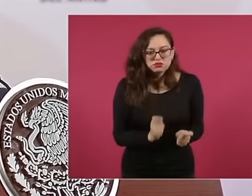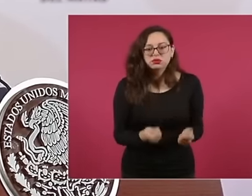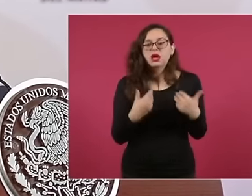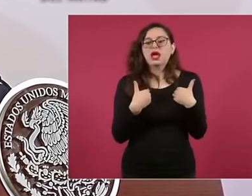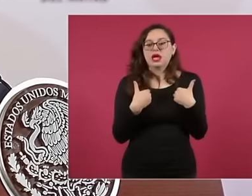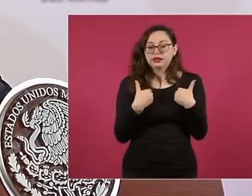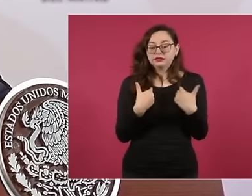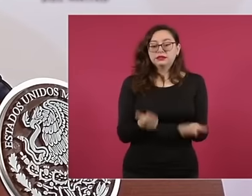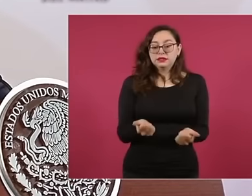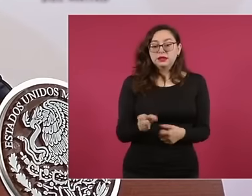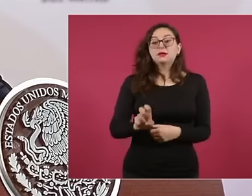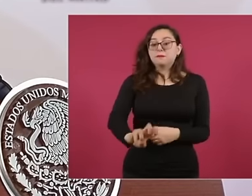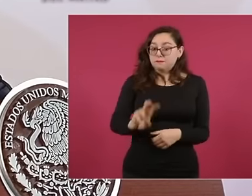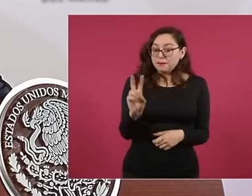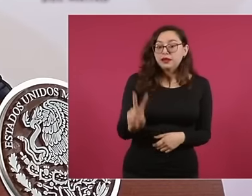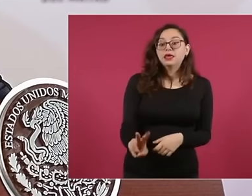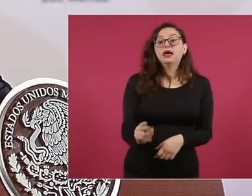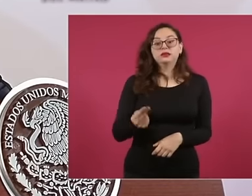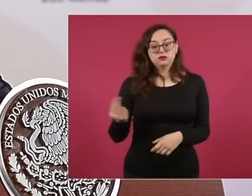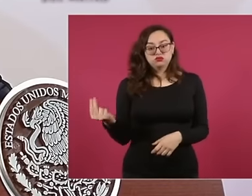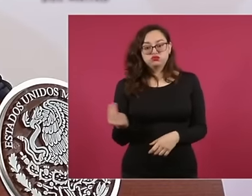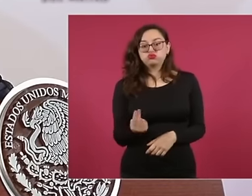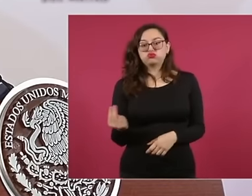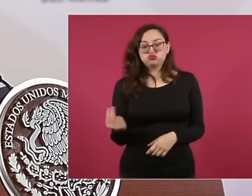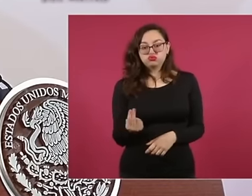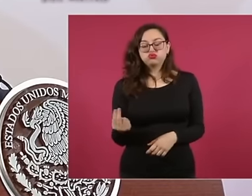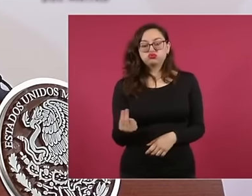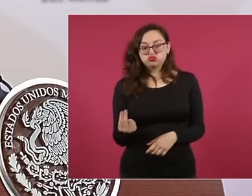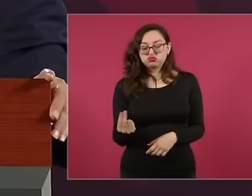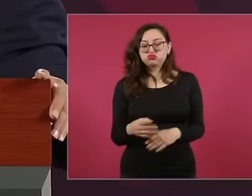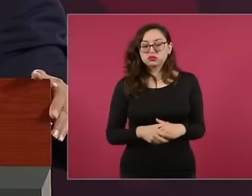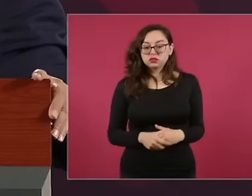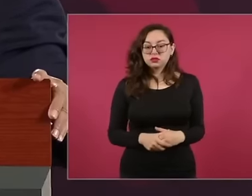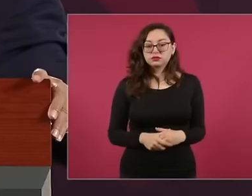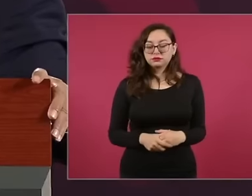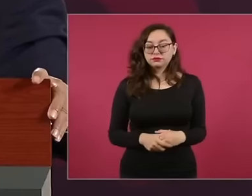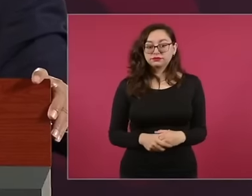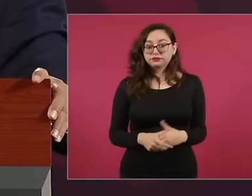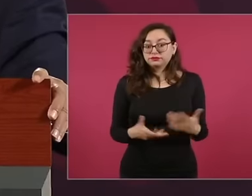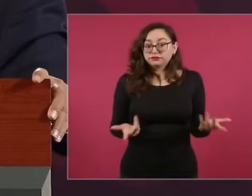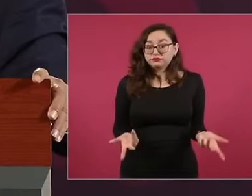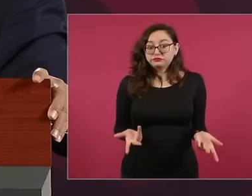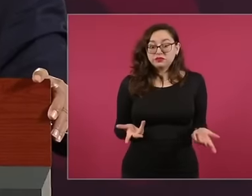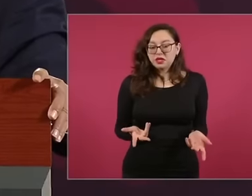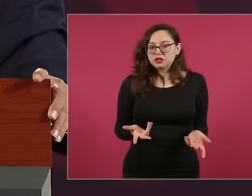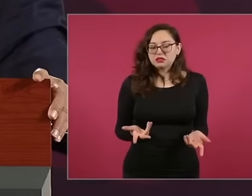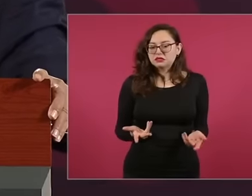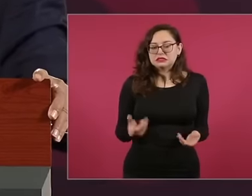because it is not It is easy to understand what